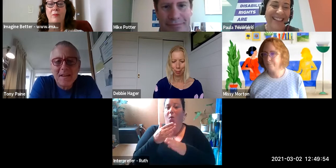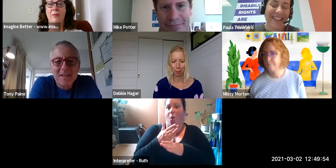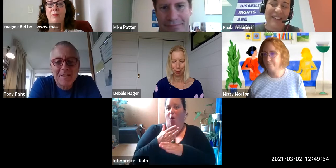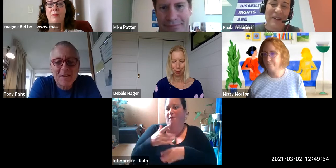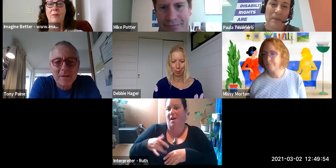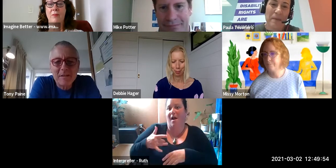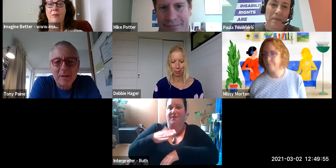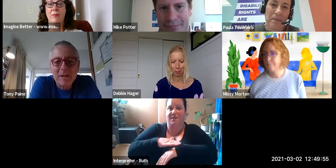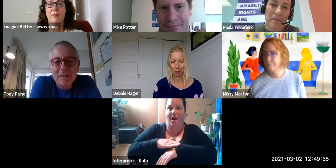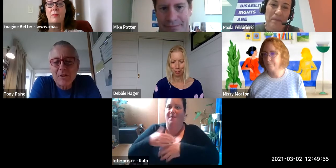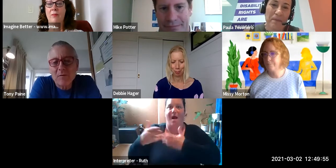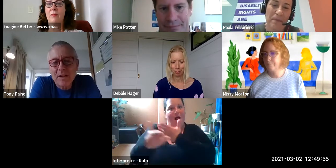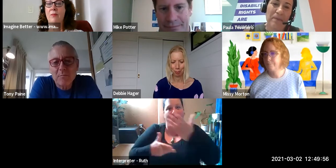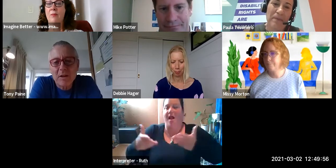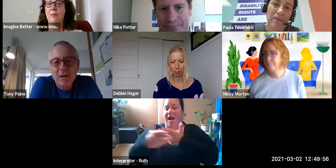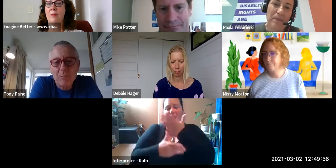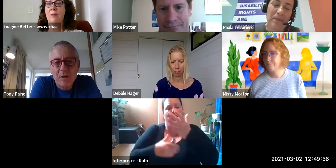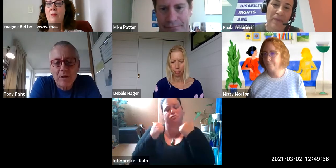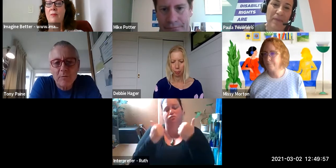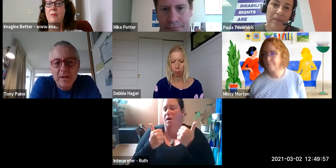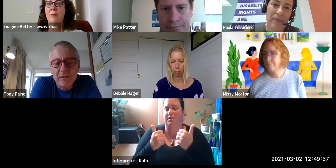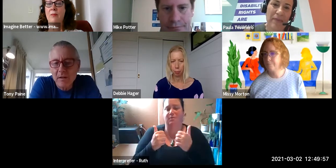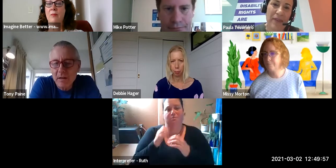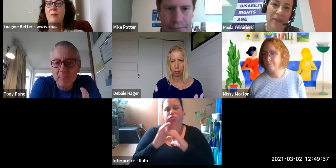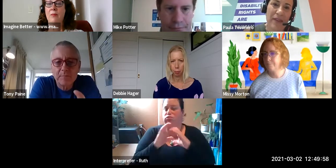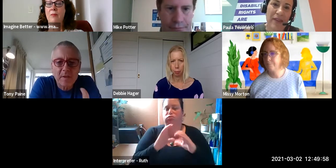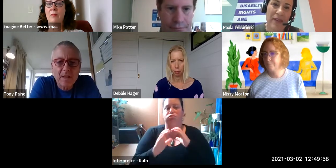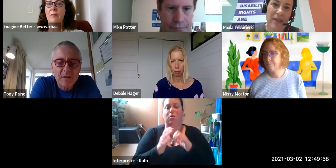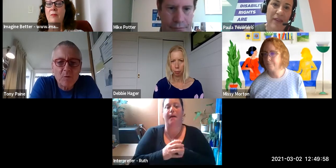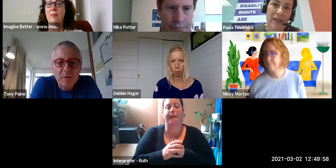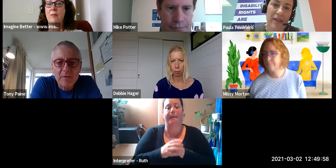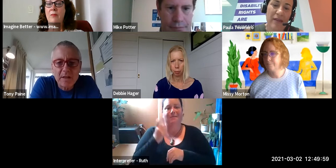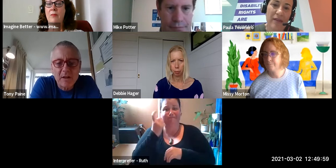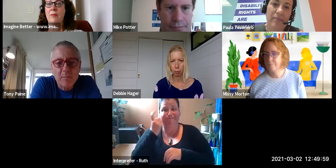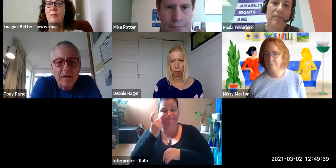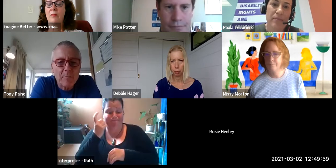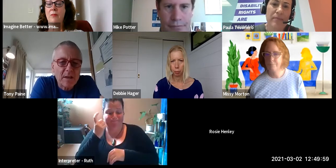So it's been great to have this conversation but I wonder if we can start to pull some of this together.